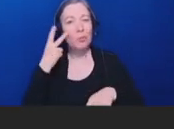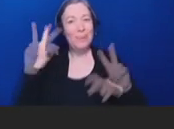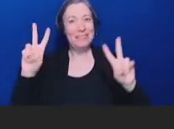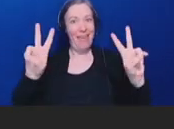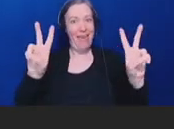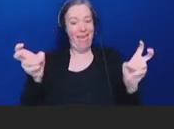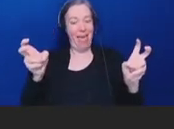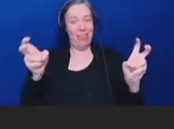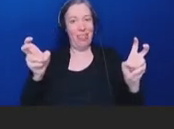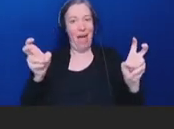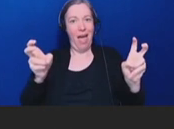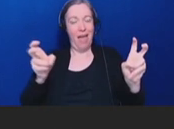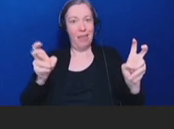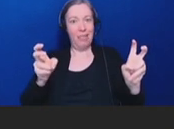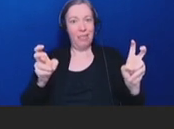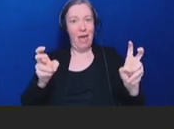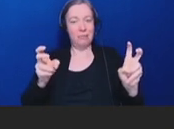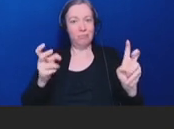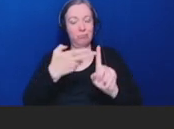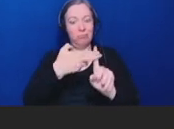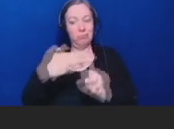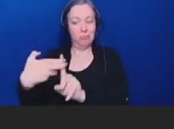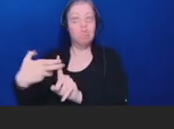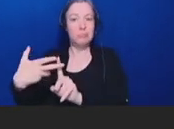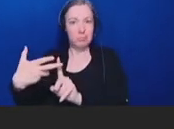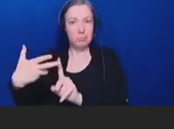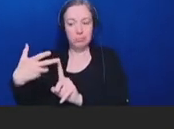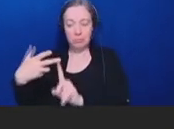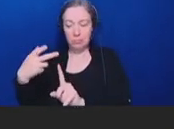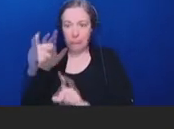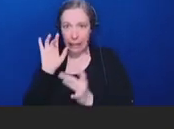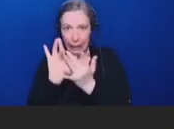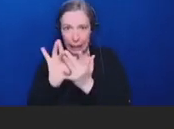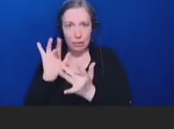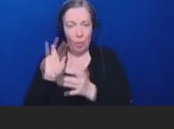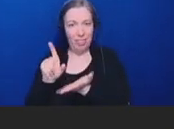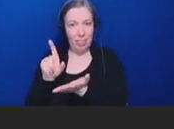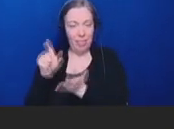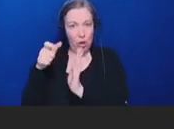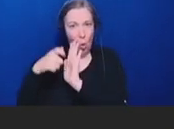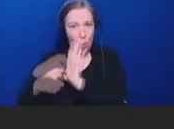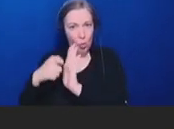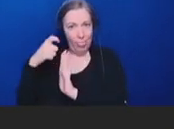of the article. And we found that by intervening quickly, we can often get the headline changed